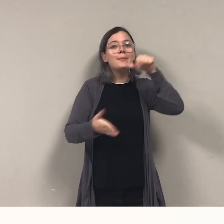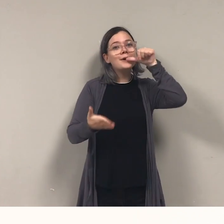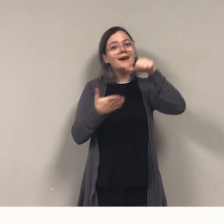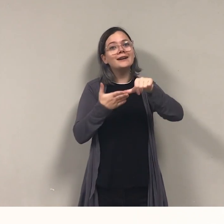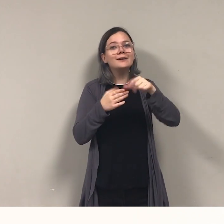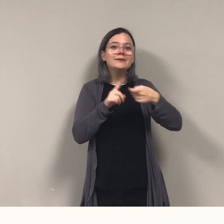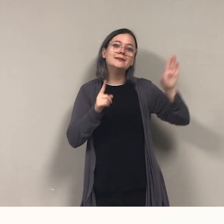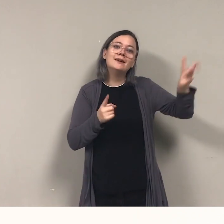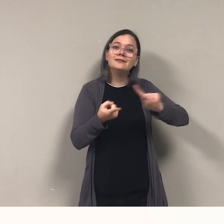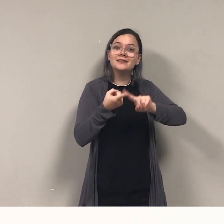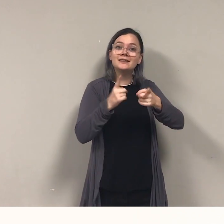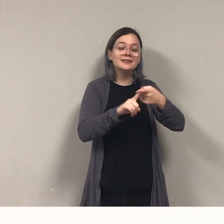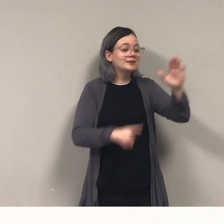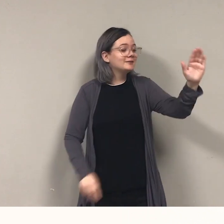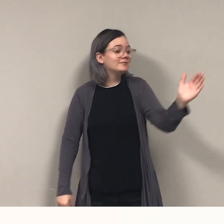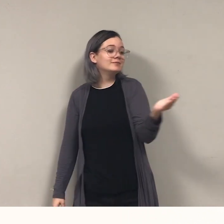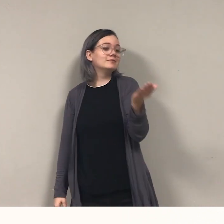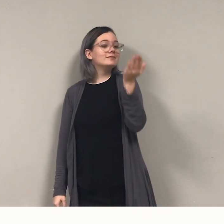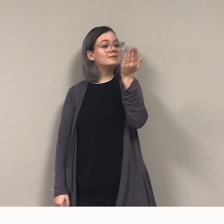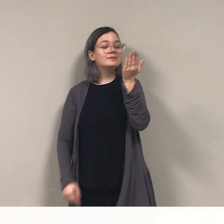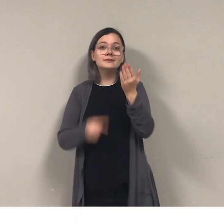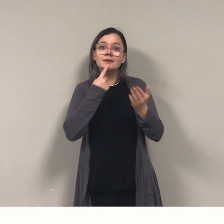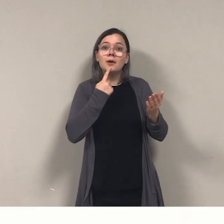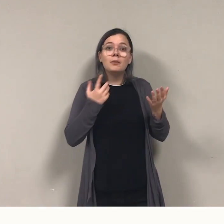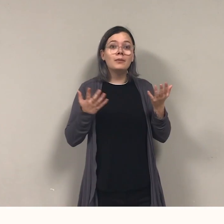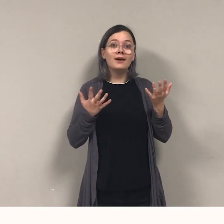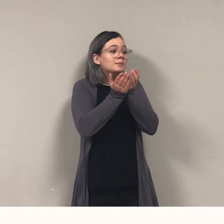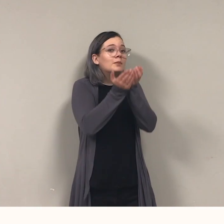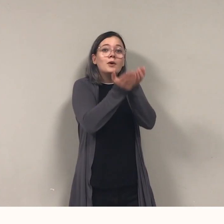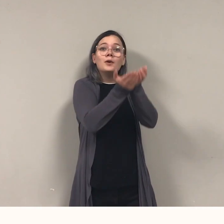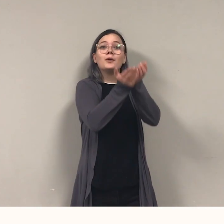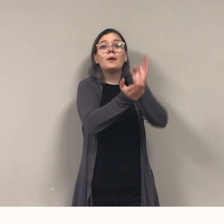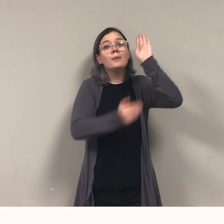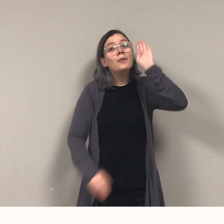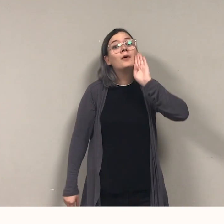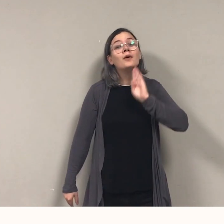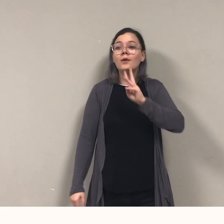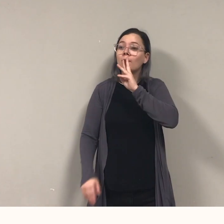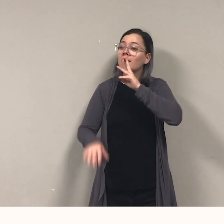Boats are Brown. The sea is blue. All your friends are missing you!